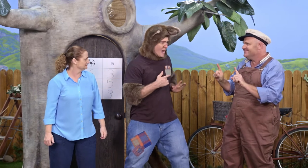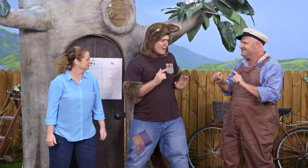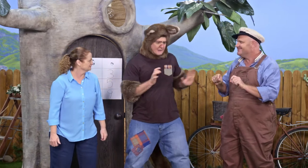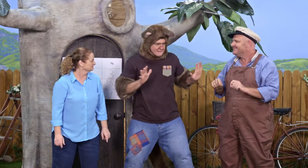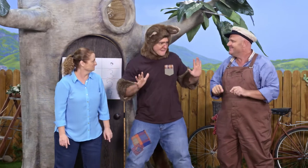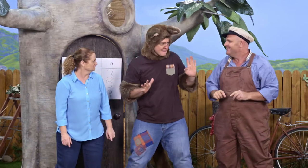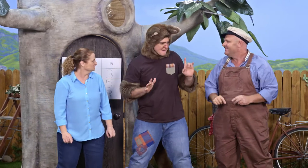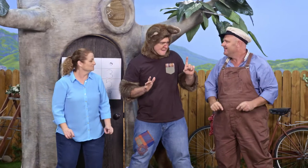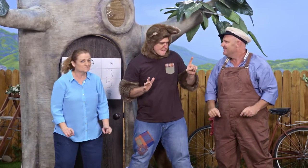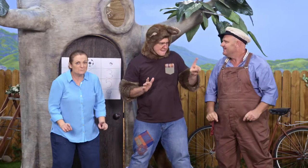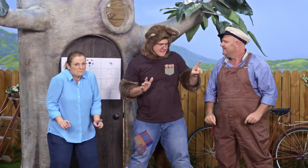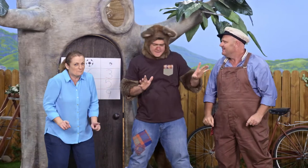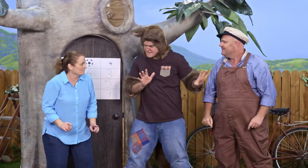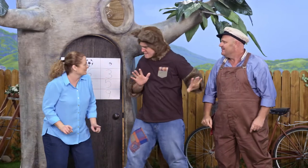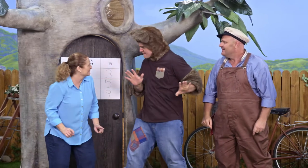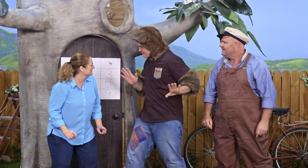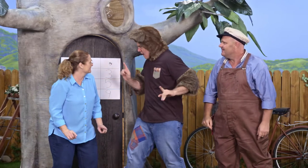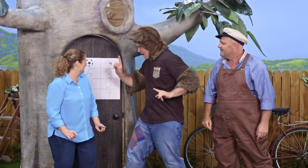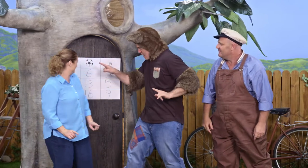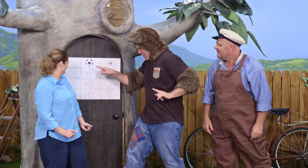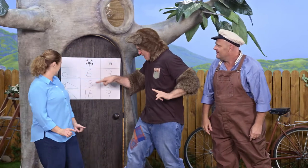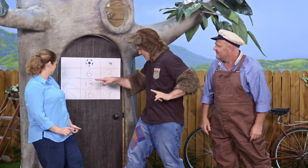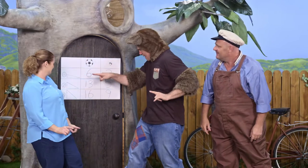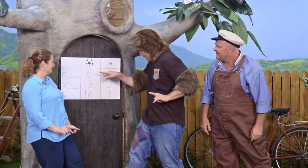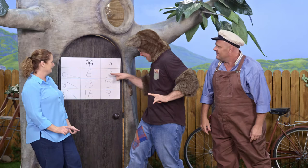Hmm. With that and this...